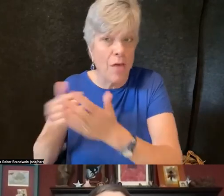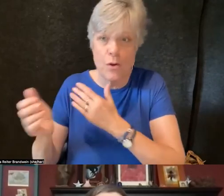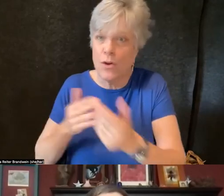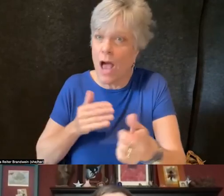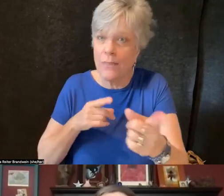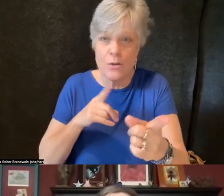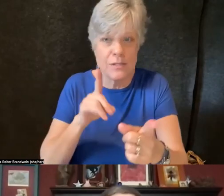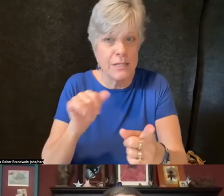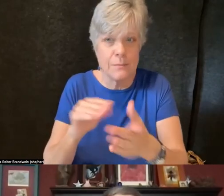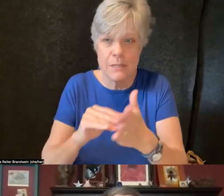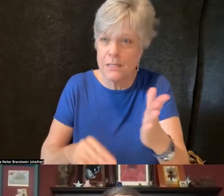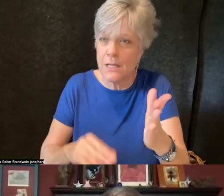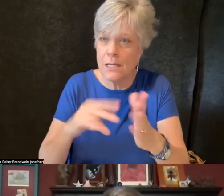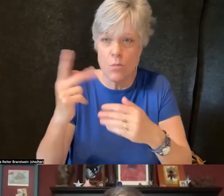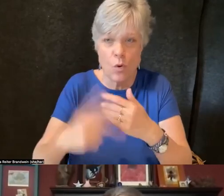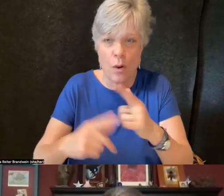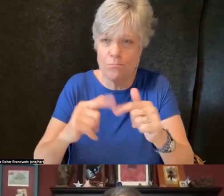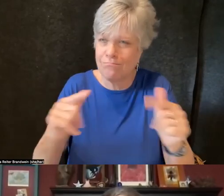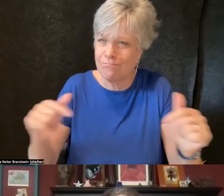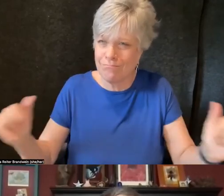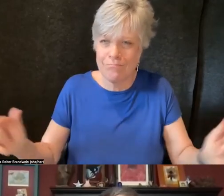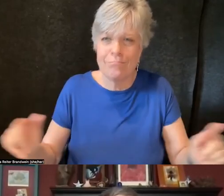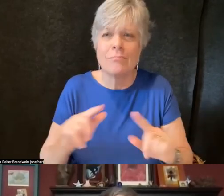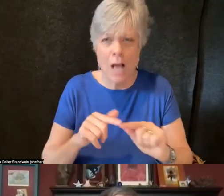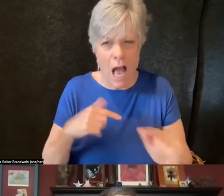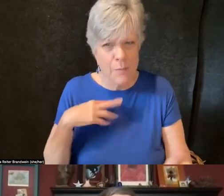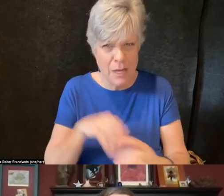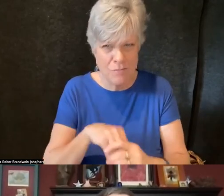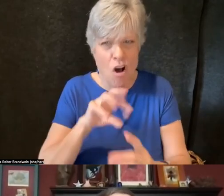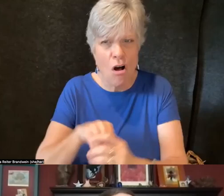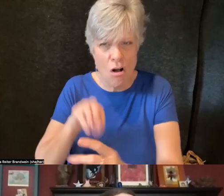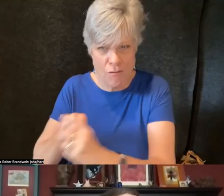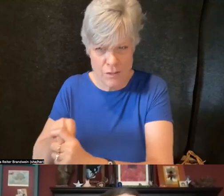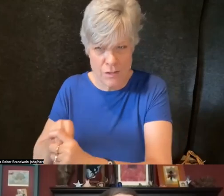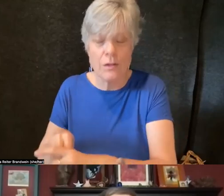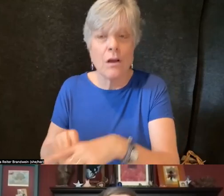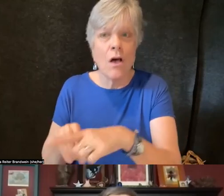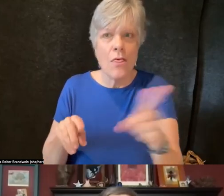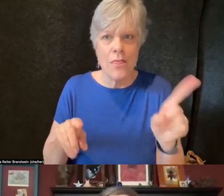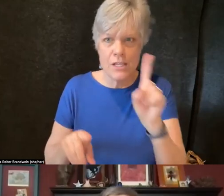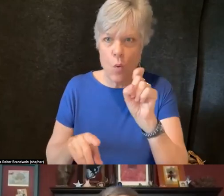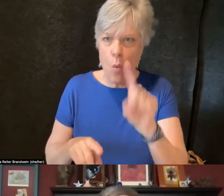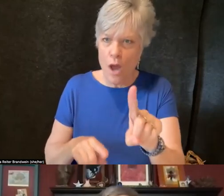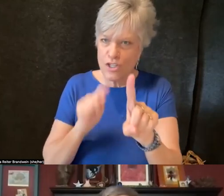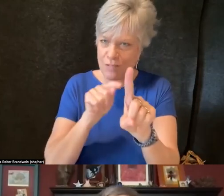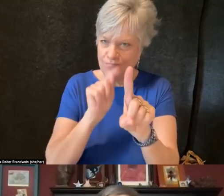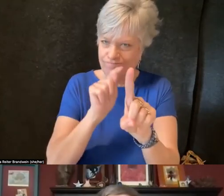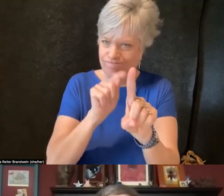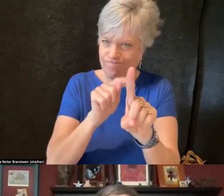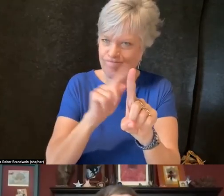et cetera, all these very nuts and bolts kinds of examples, this question is always in the middle of it.